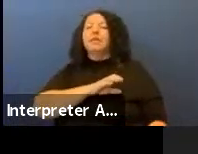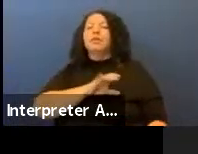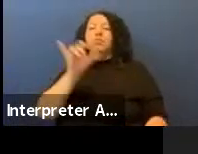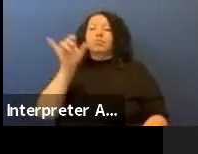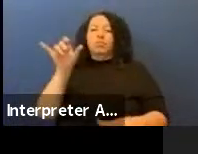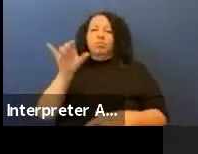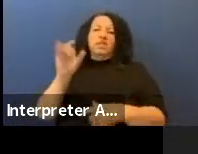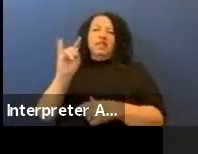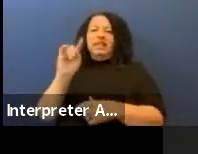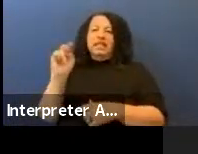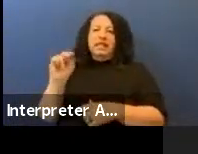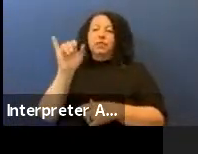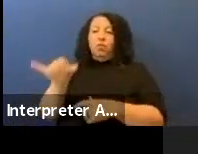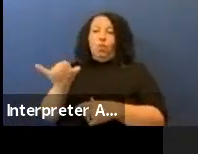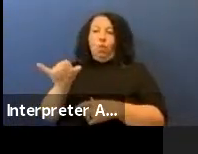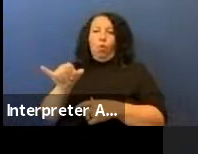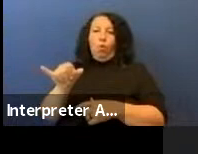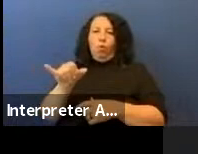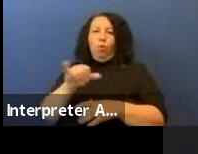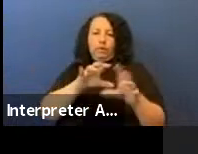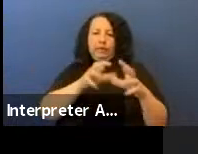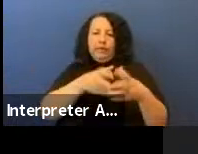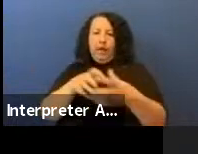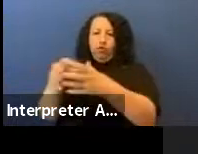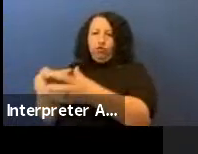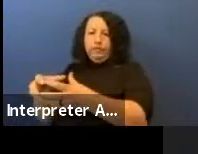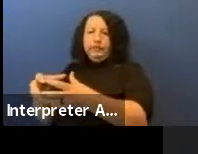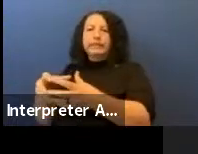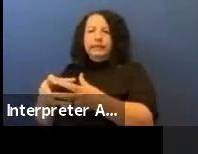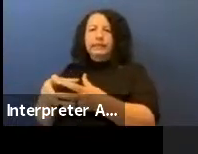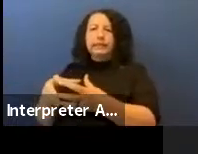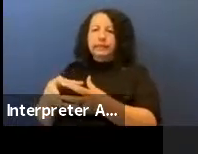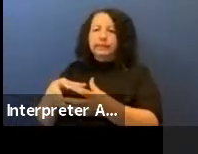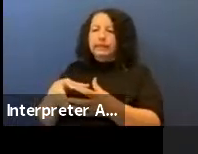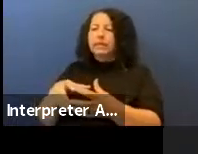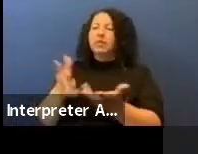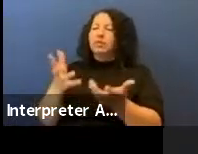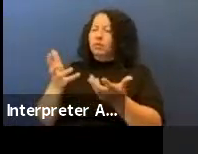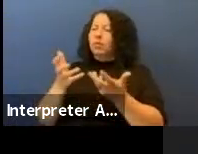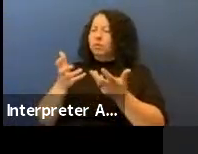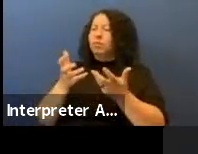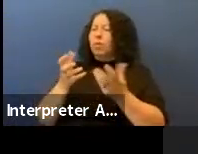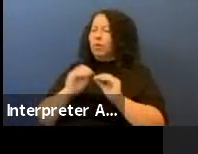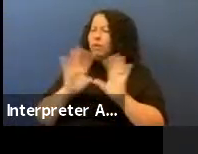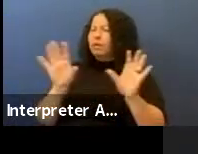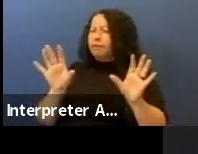to those nations. So, I just wanted to clarify that so that